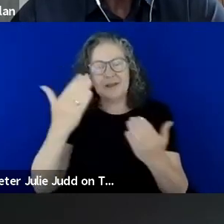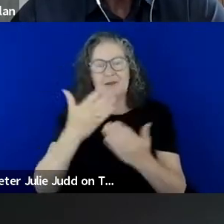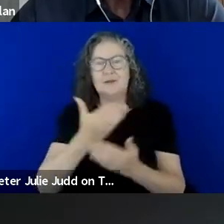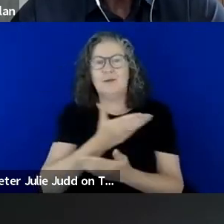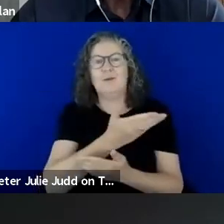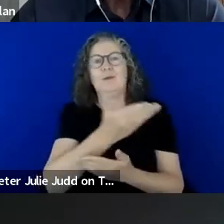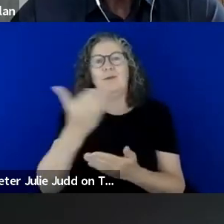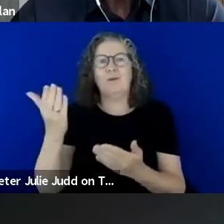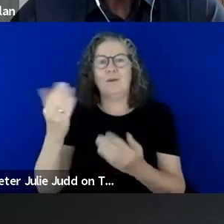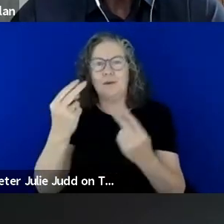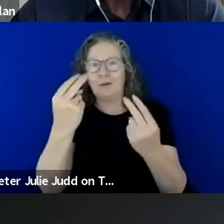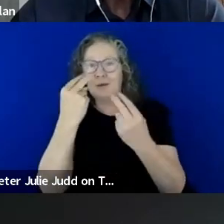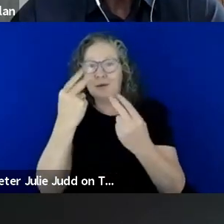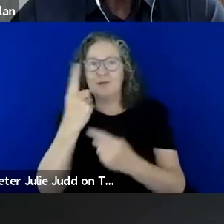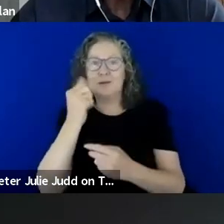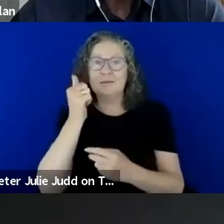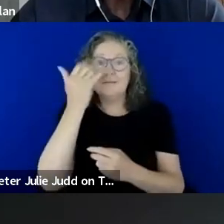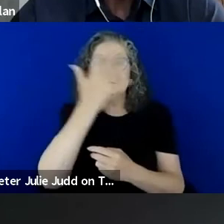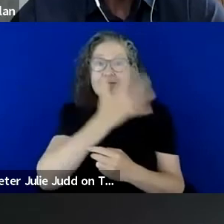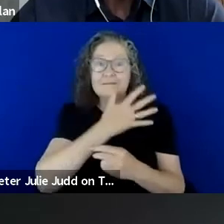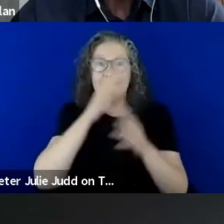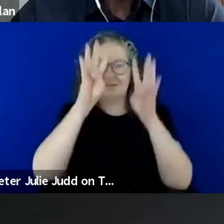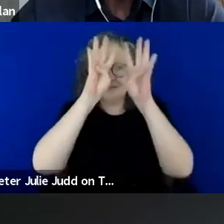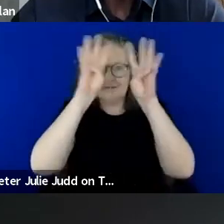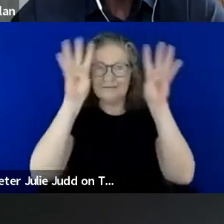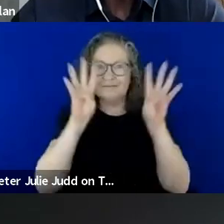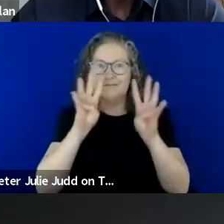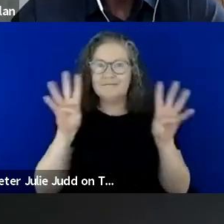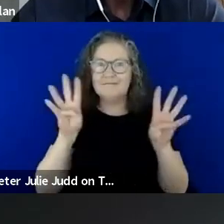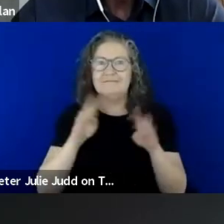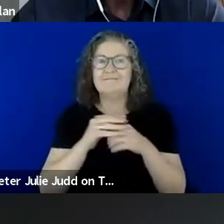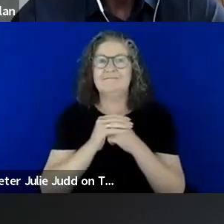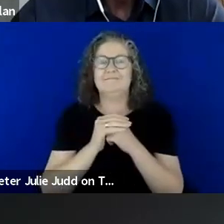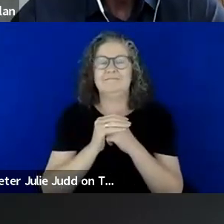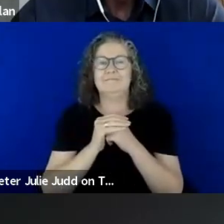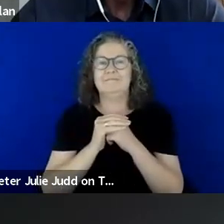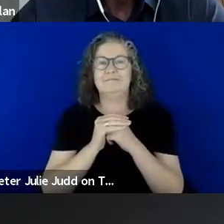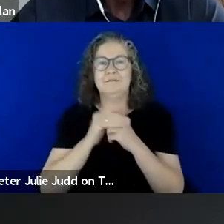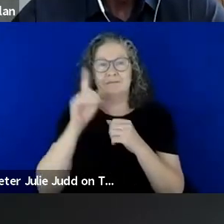that we had with us here today in the forum. International Day of People with disability,